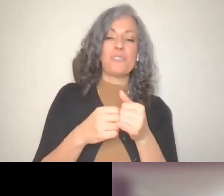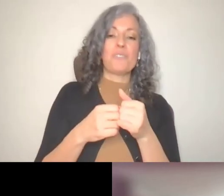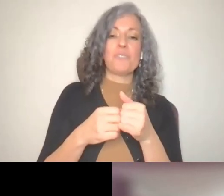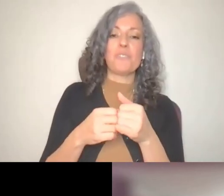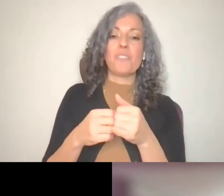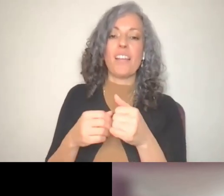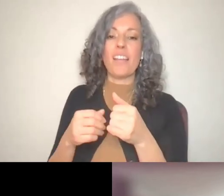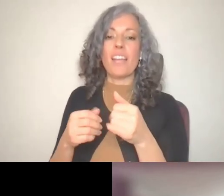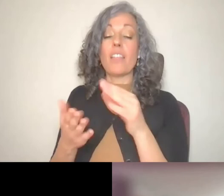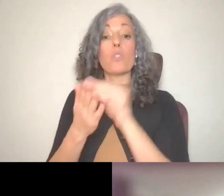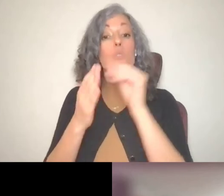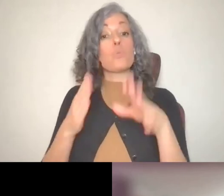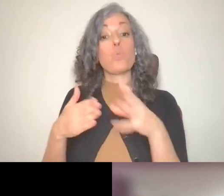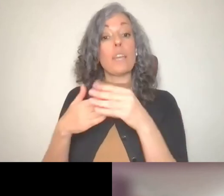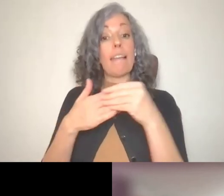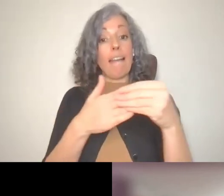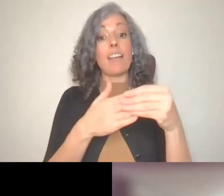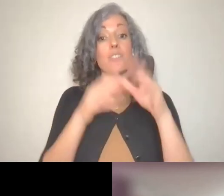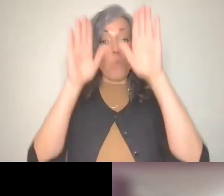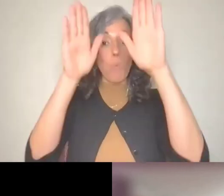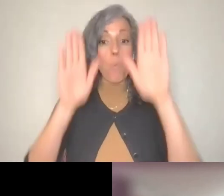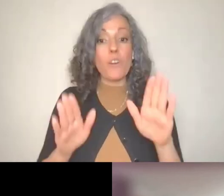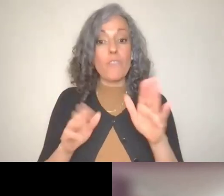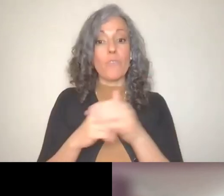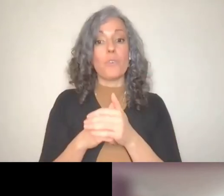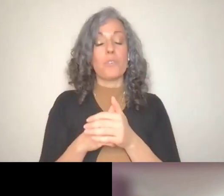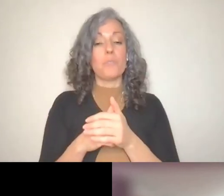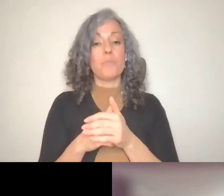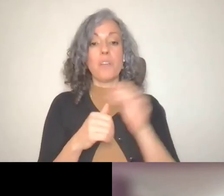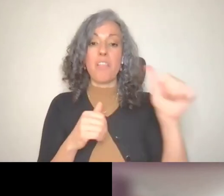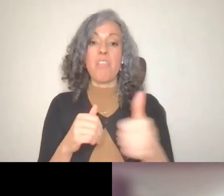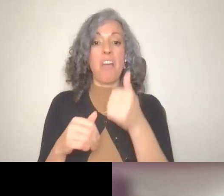incredible as our other resources that are